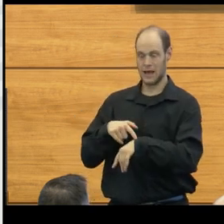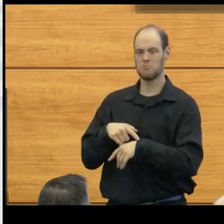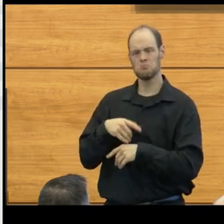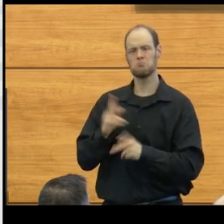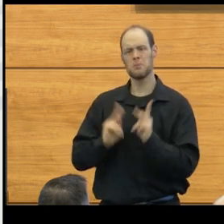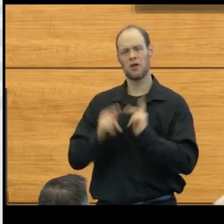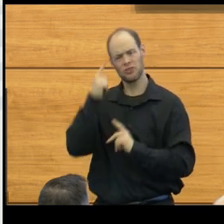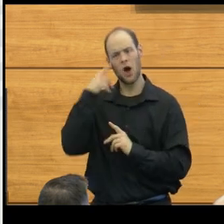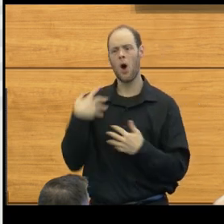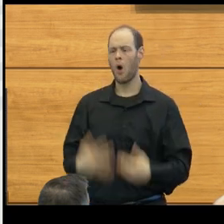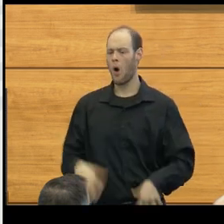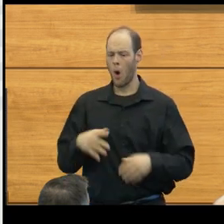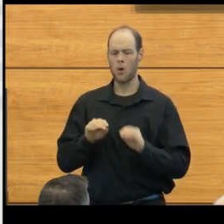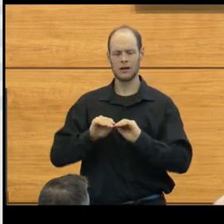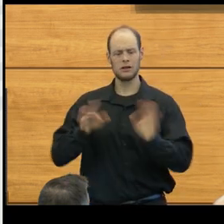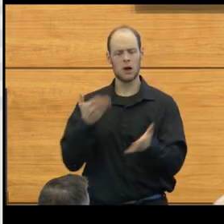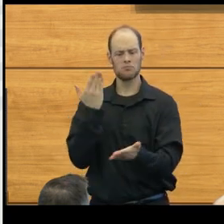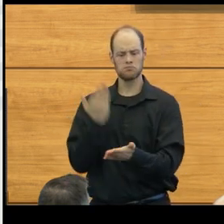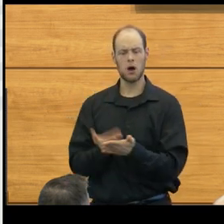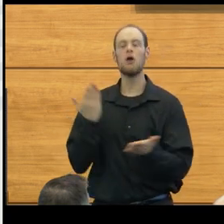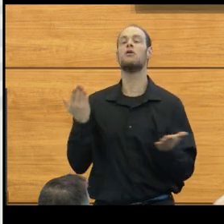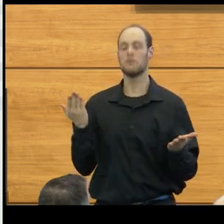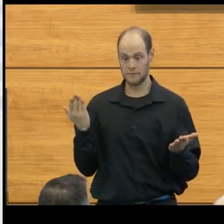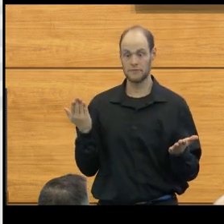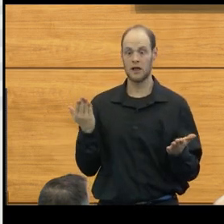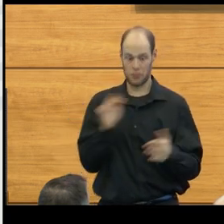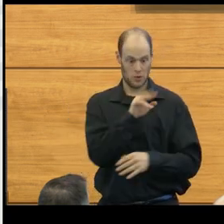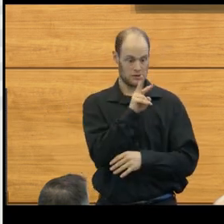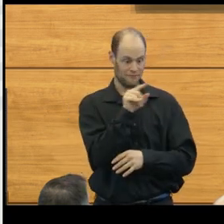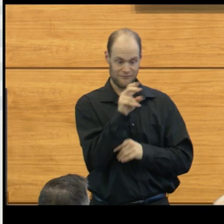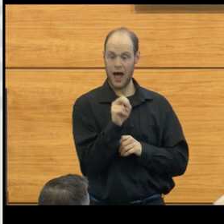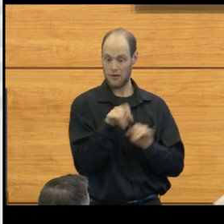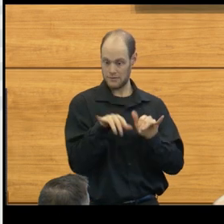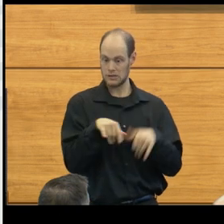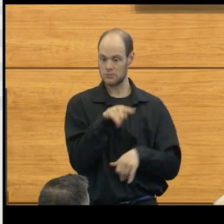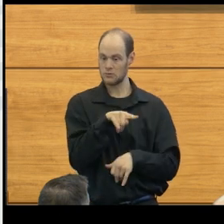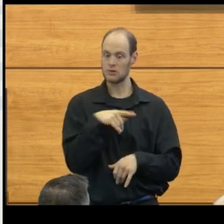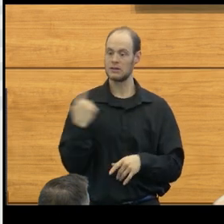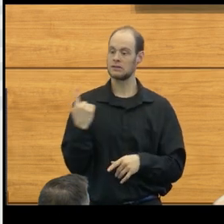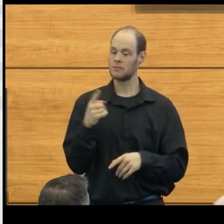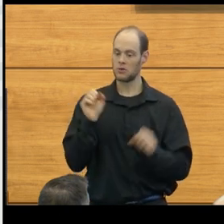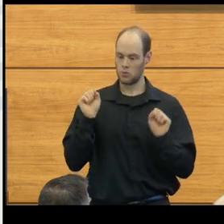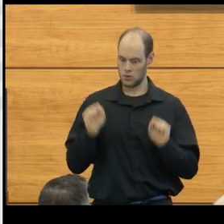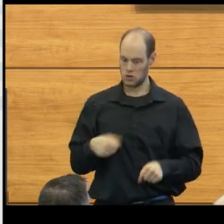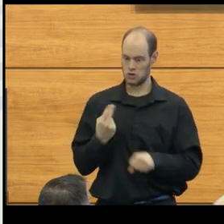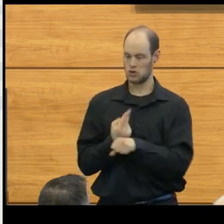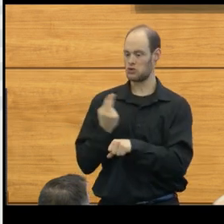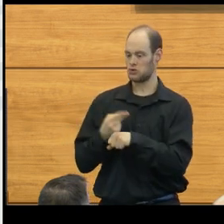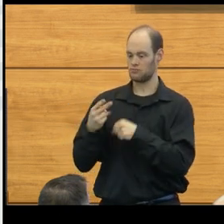that there was clear evidence that these valve systems were something that were gonna be able to be used